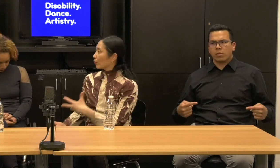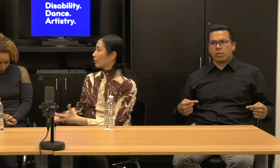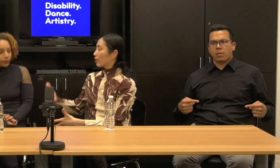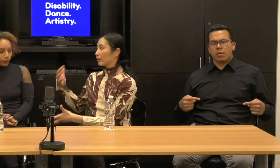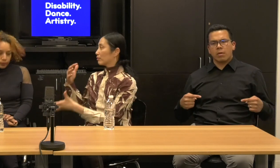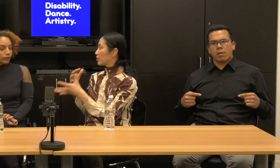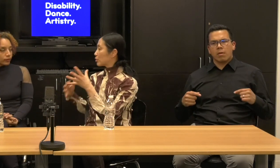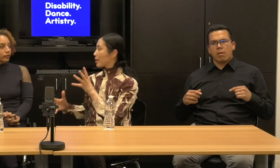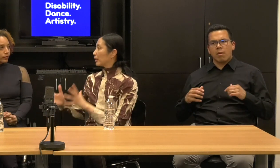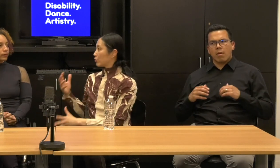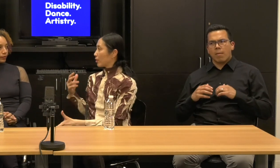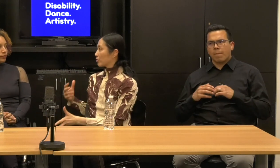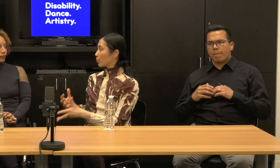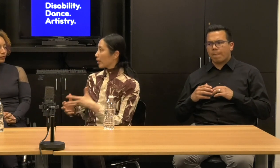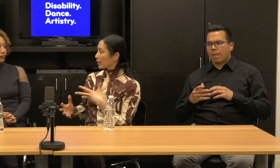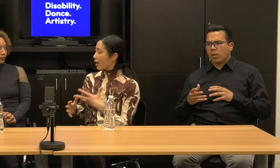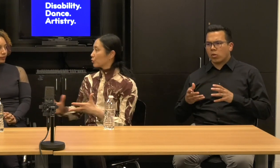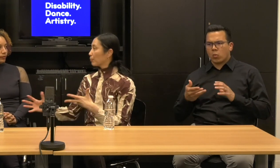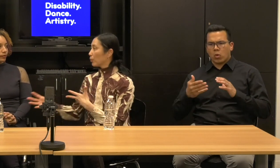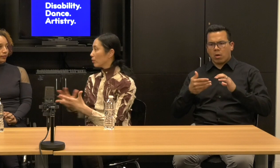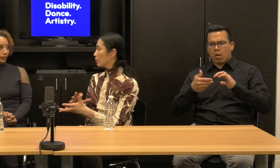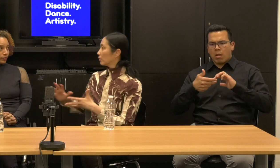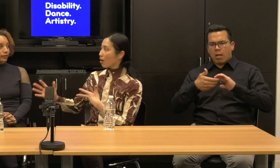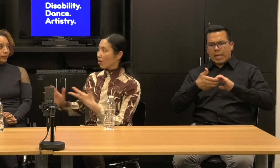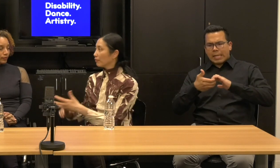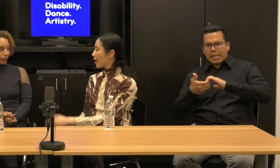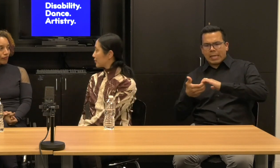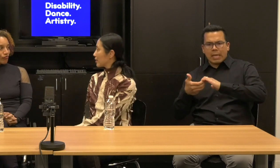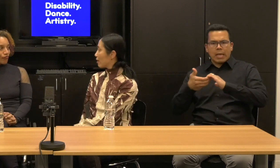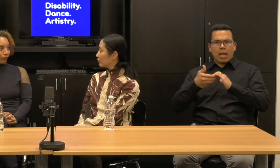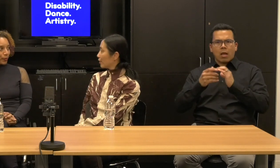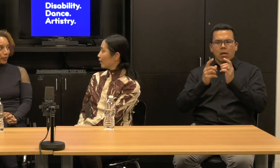know, suspending each other's weights, counter pole, all of that stuff.